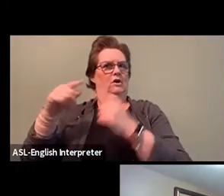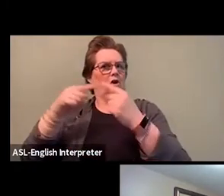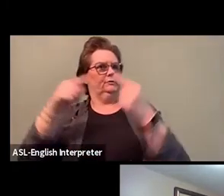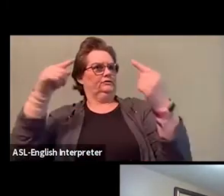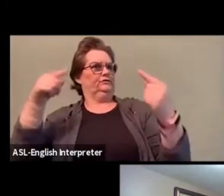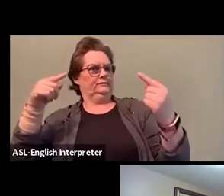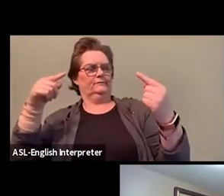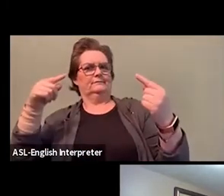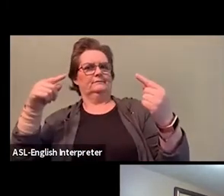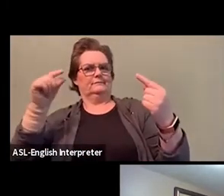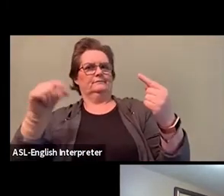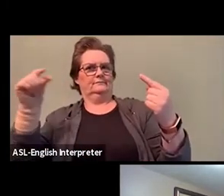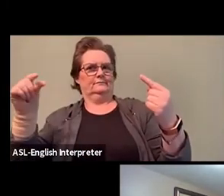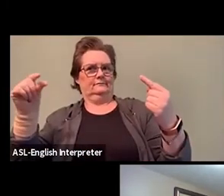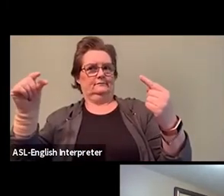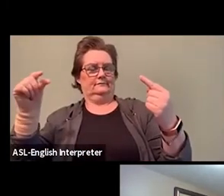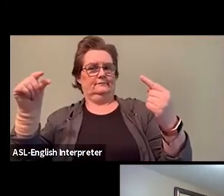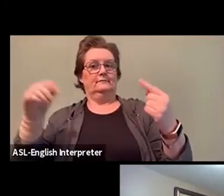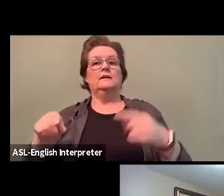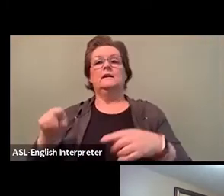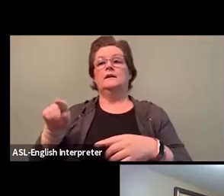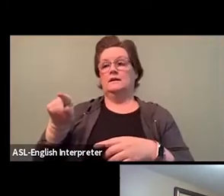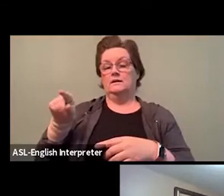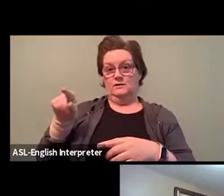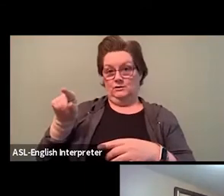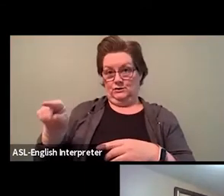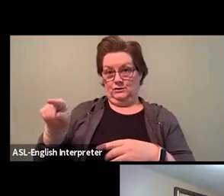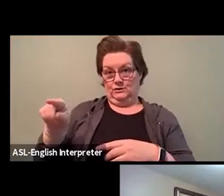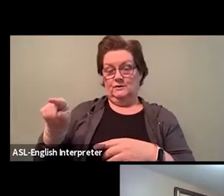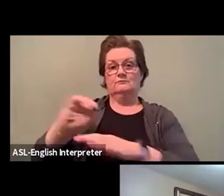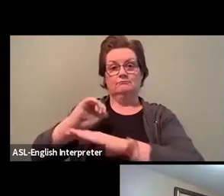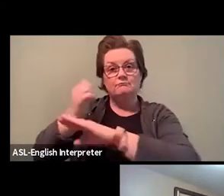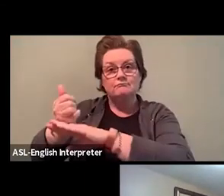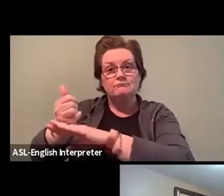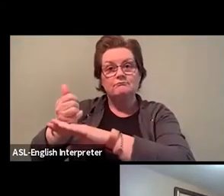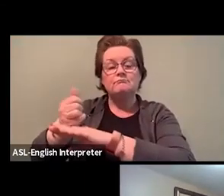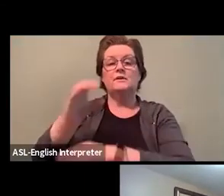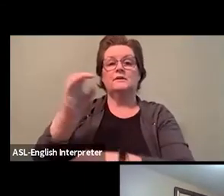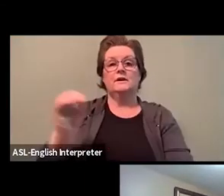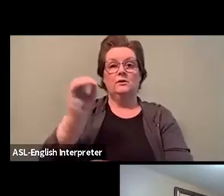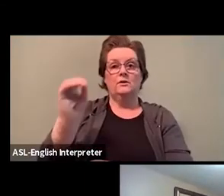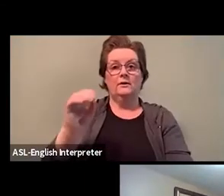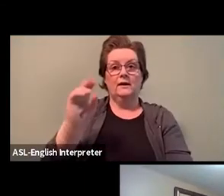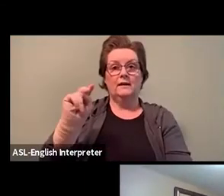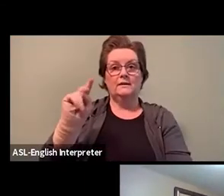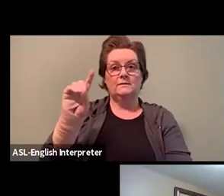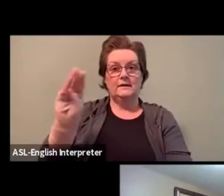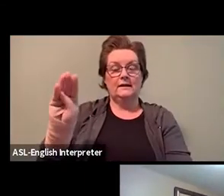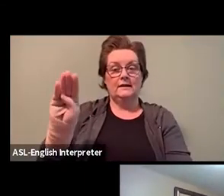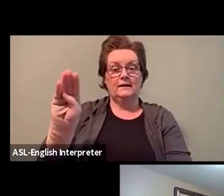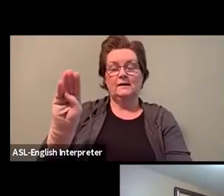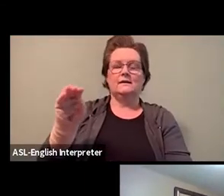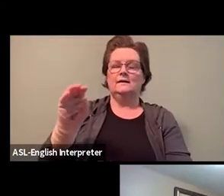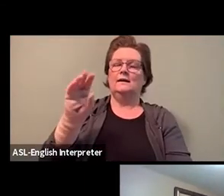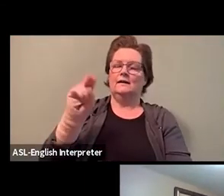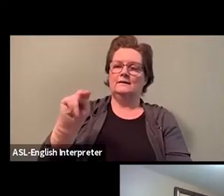of the Ontario NDP Black Caucus, a first of its kind in Ontario's history.